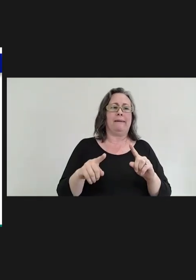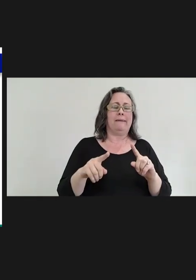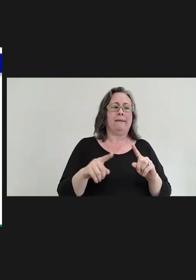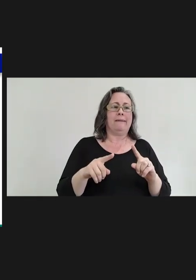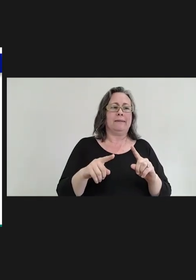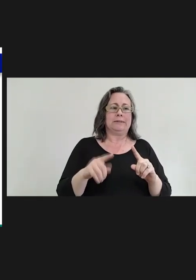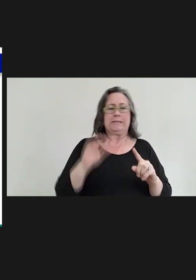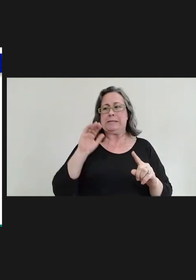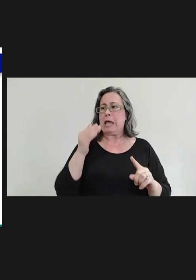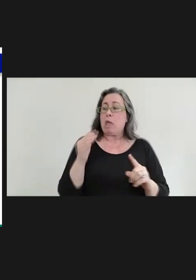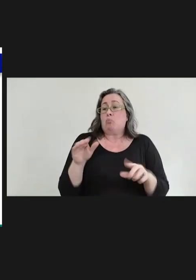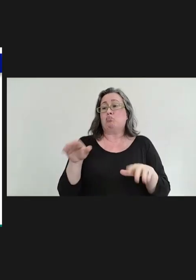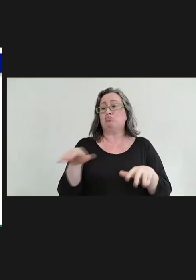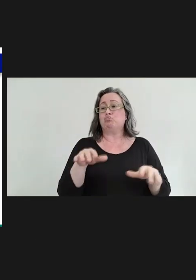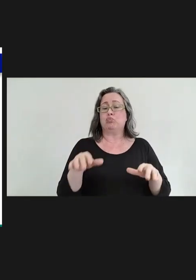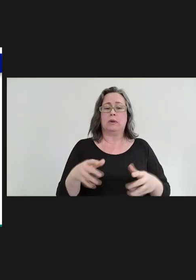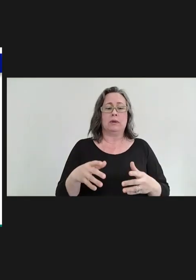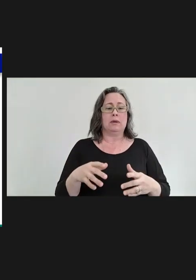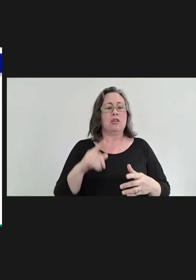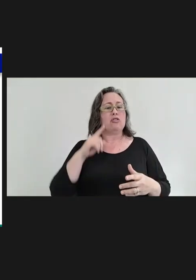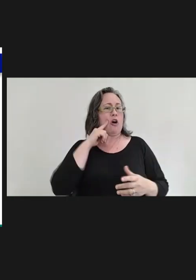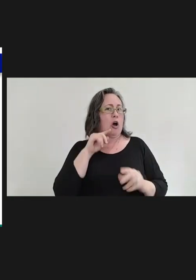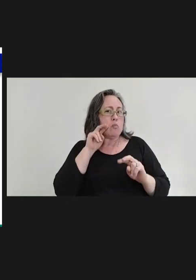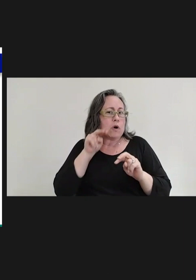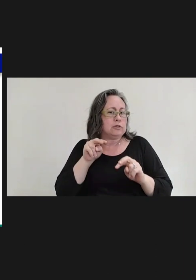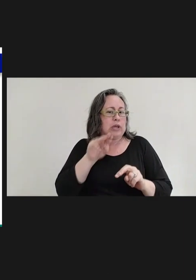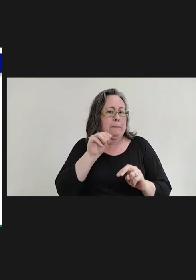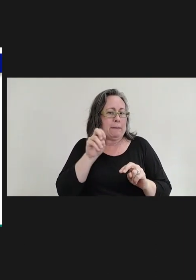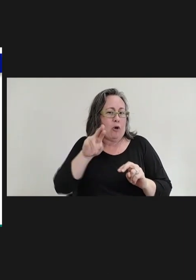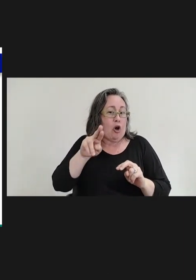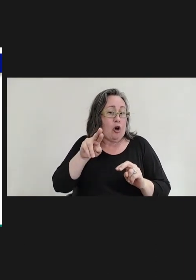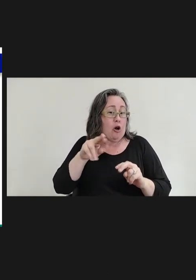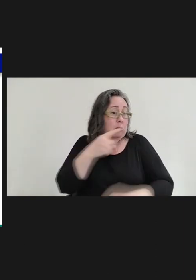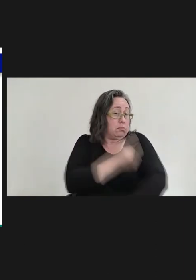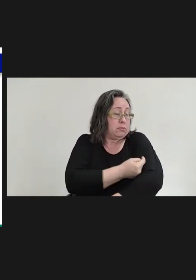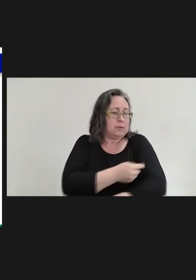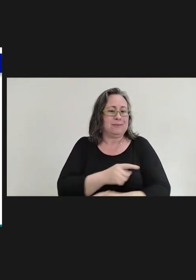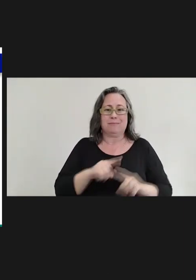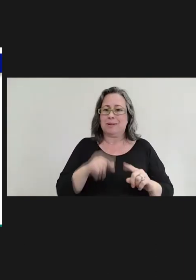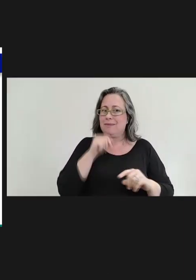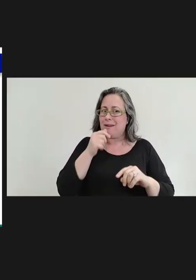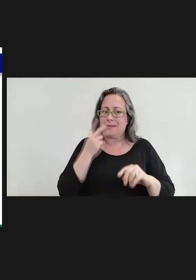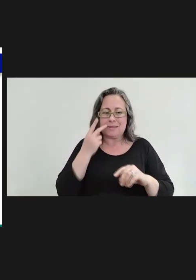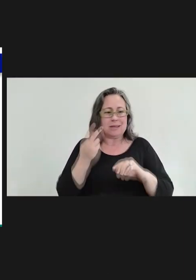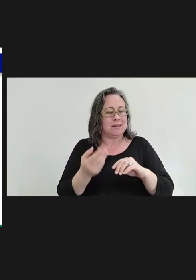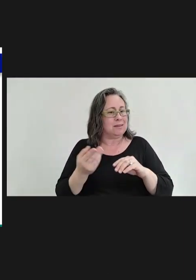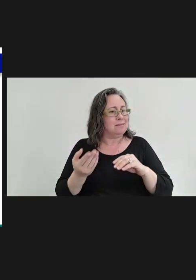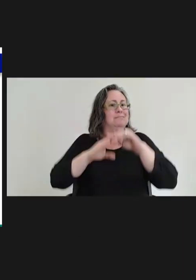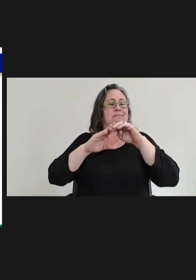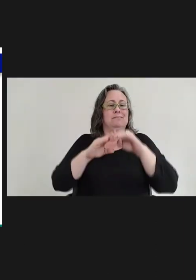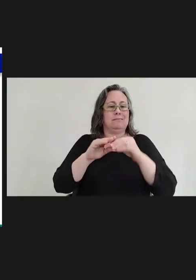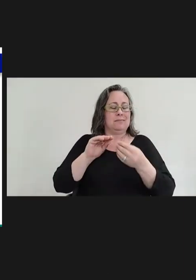press releases and blogs. And we did not see a bump in MMR after that, very disappointing.